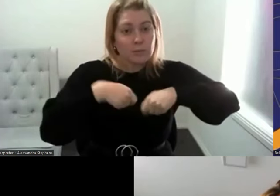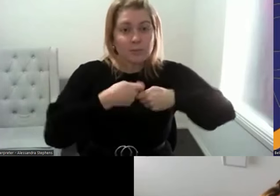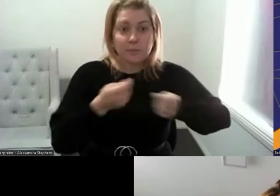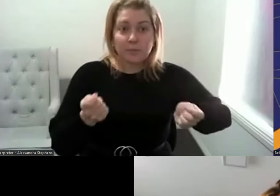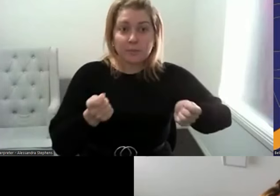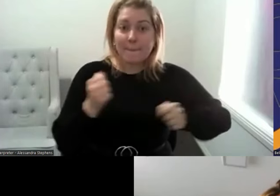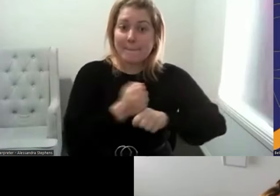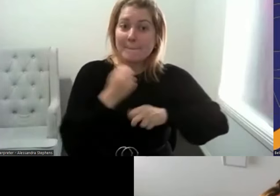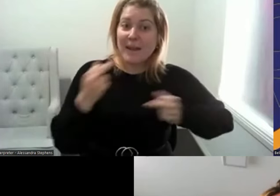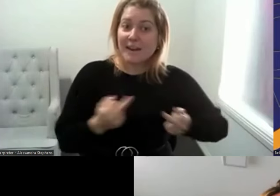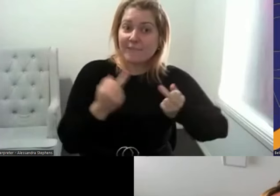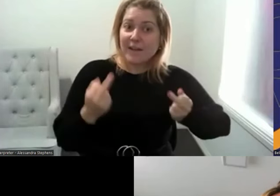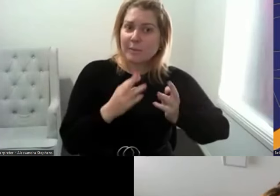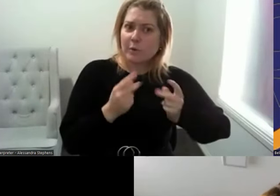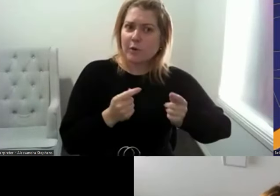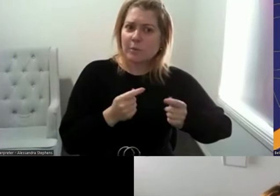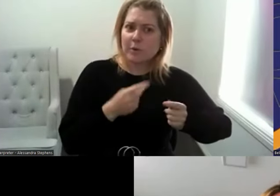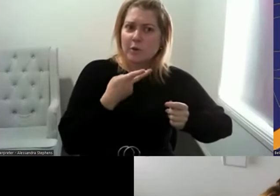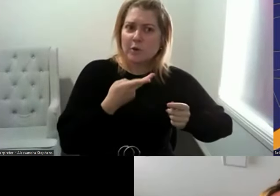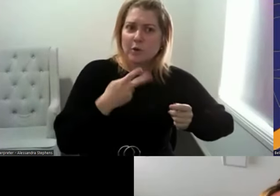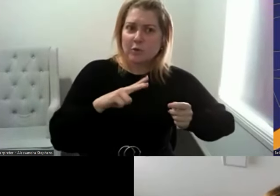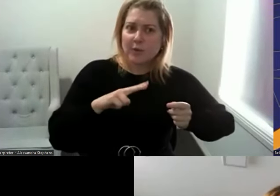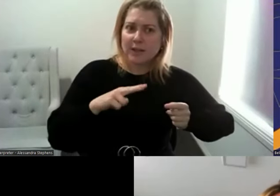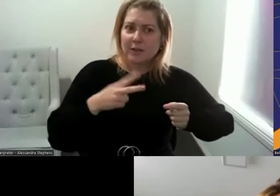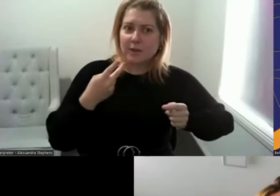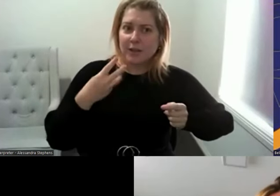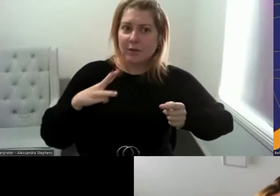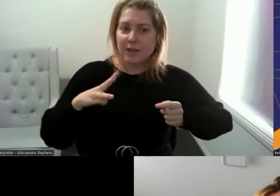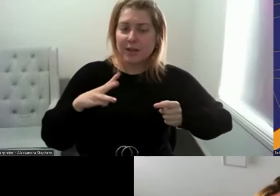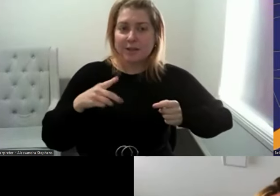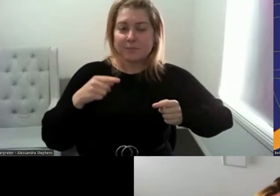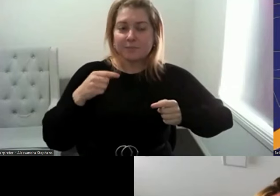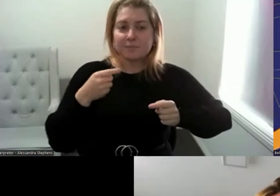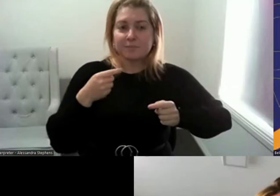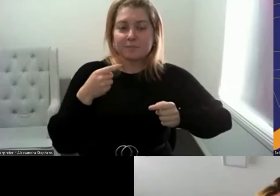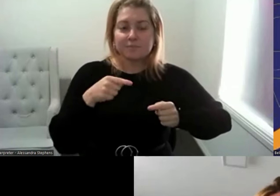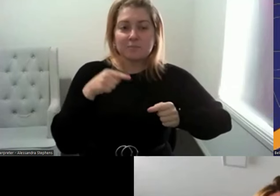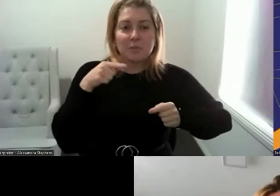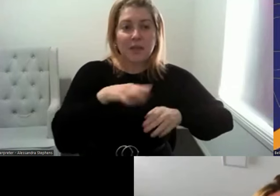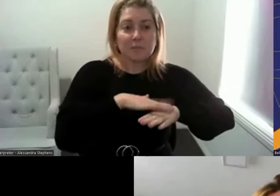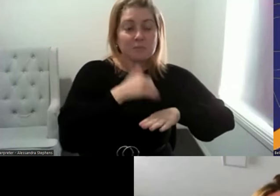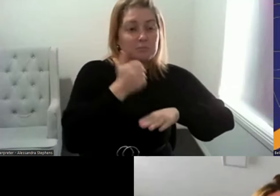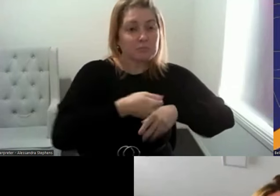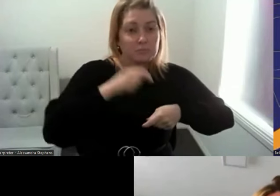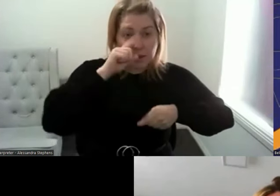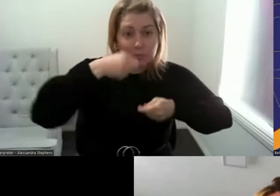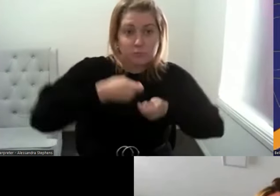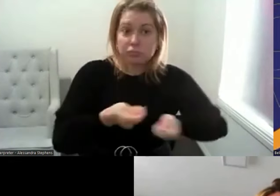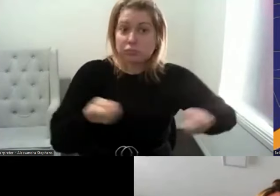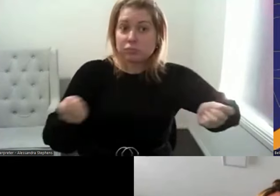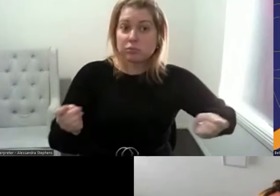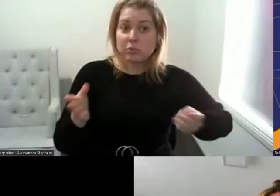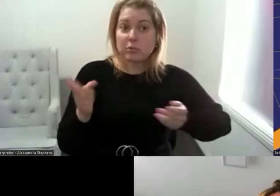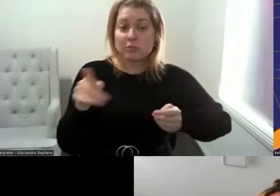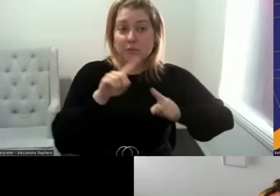in July, 2023. So recently available. Anita is a member of the International Clitorati.